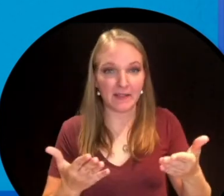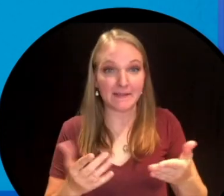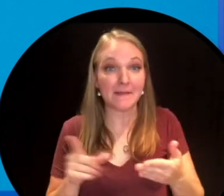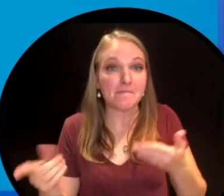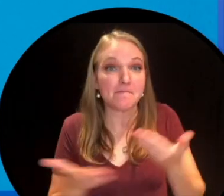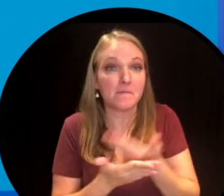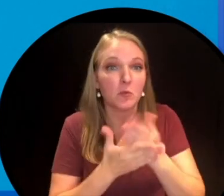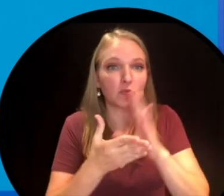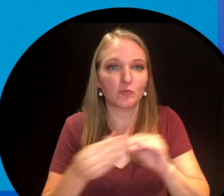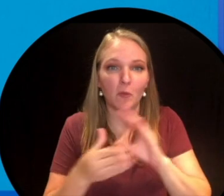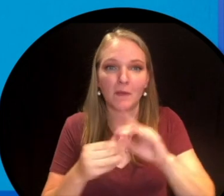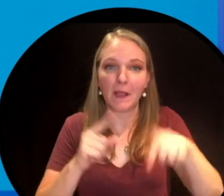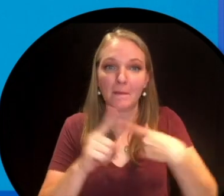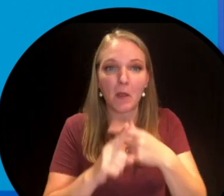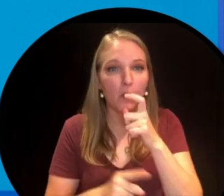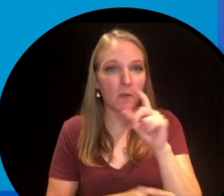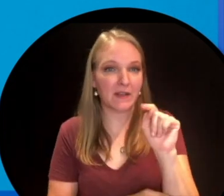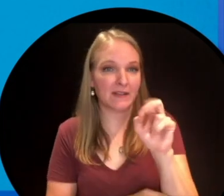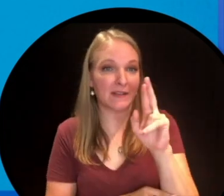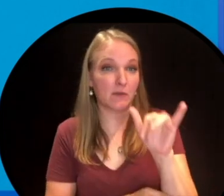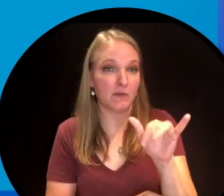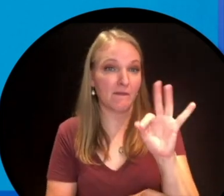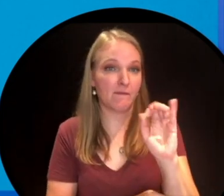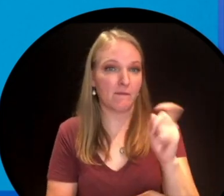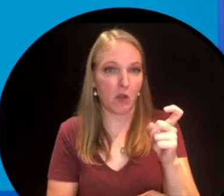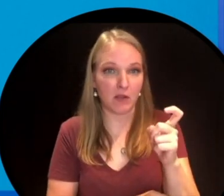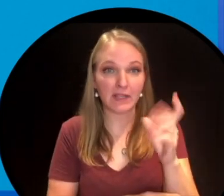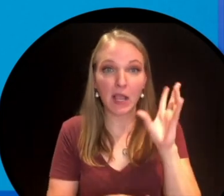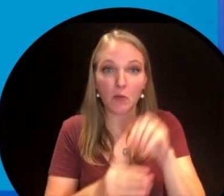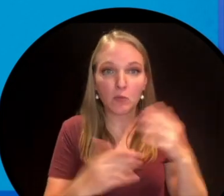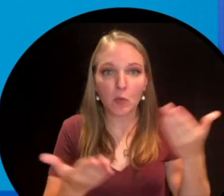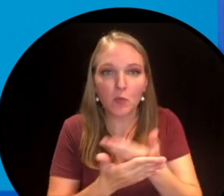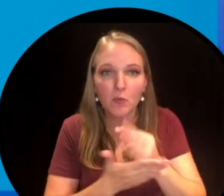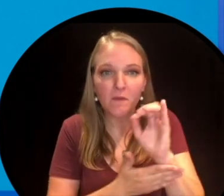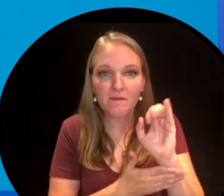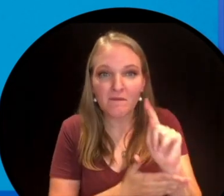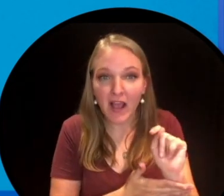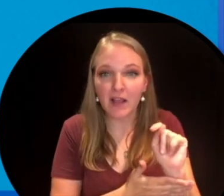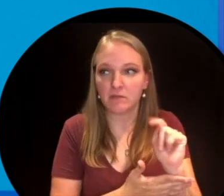tells us all about Terry Fox including some facts that hardly anyone knows.